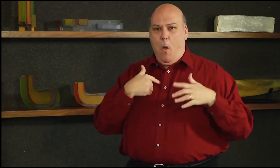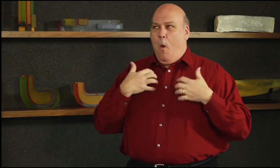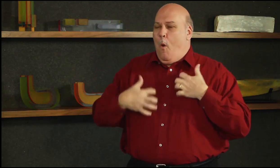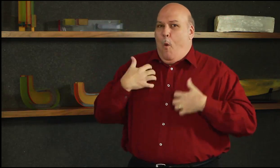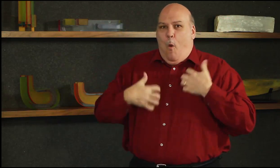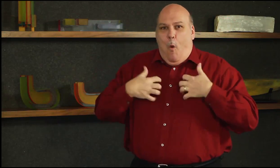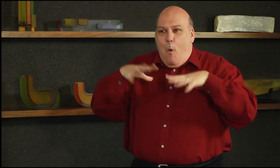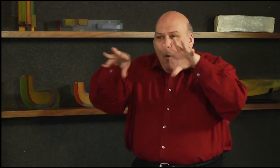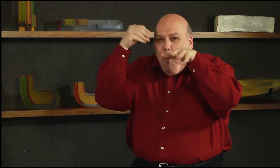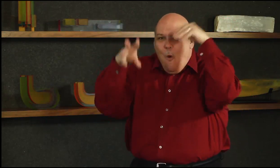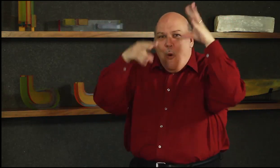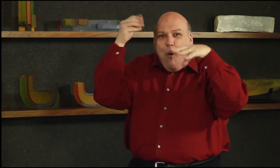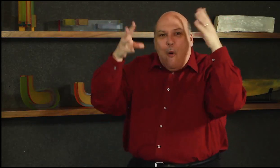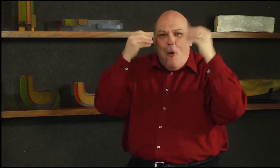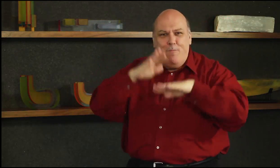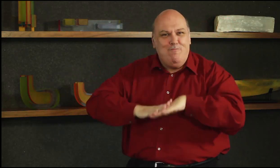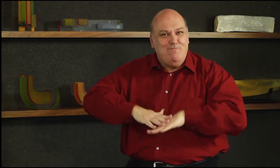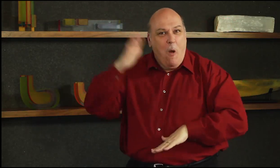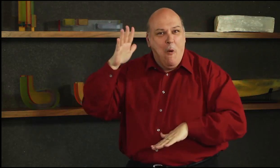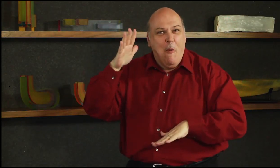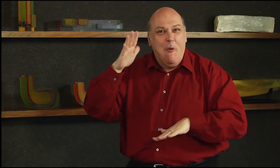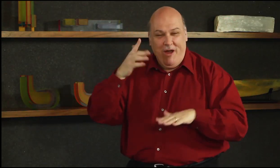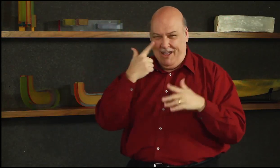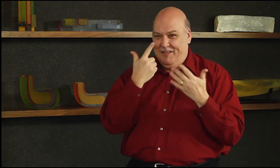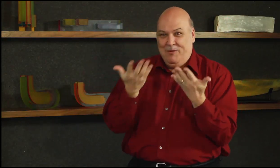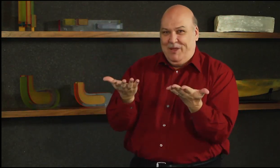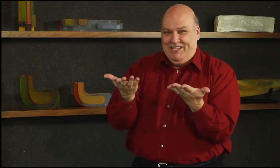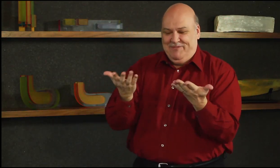Culture and let’s watch Deaf Trivia!